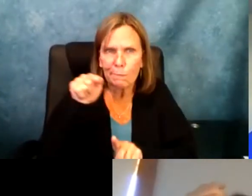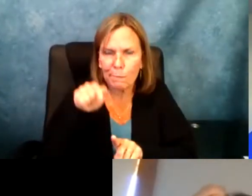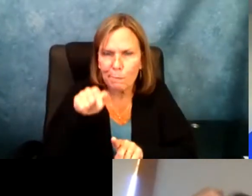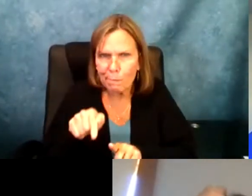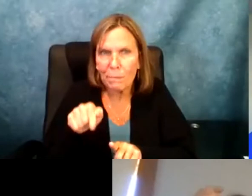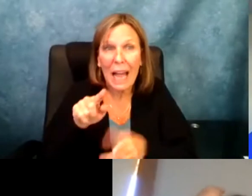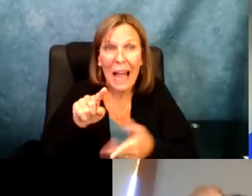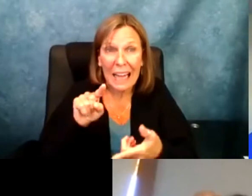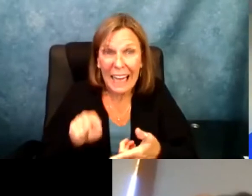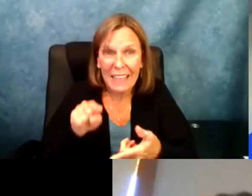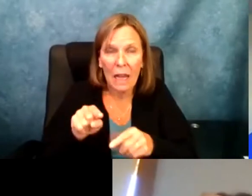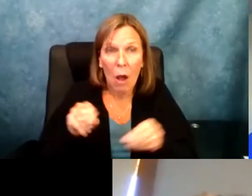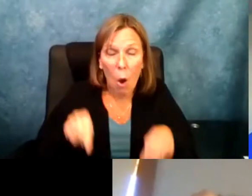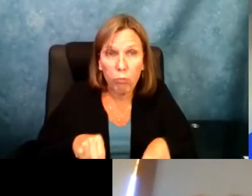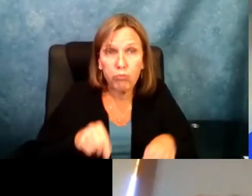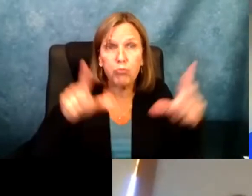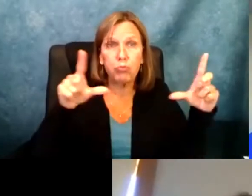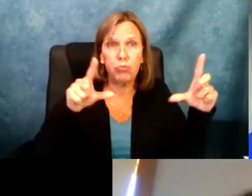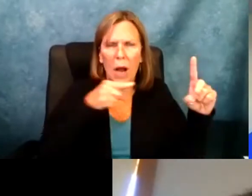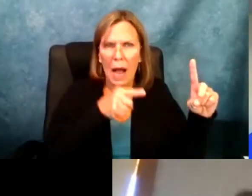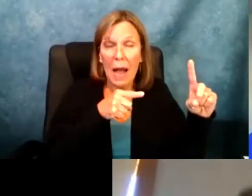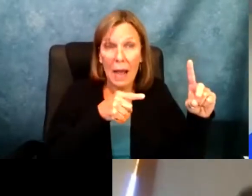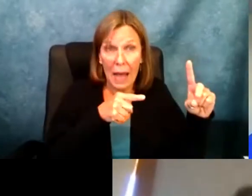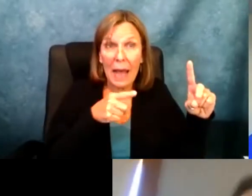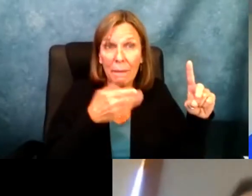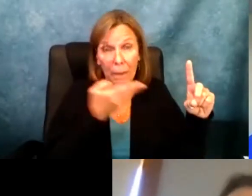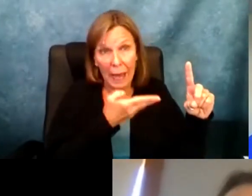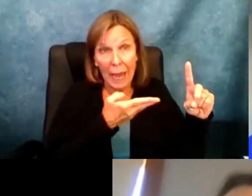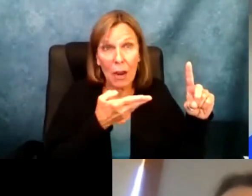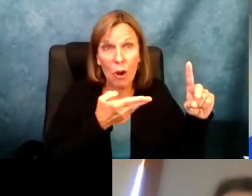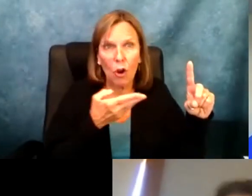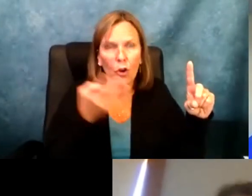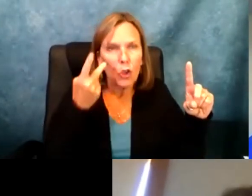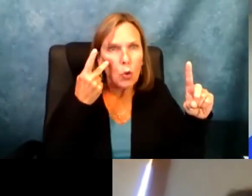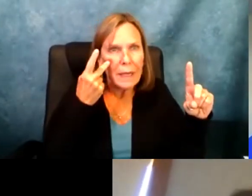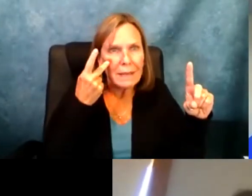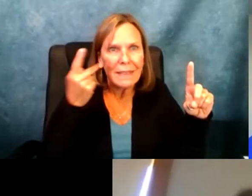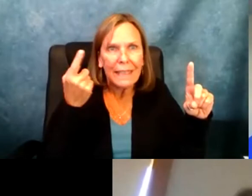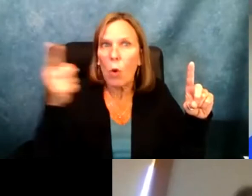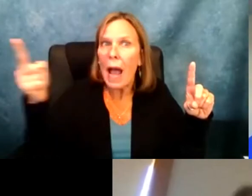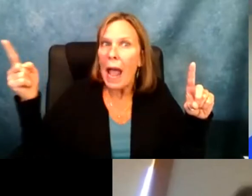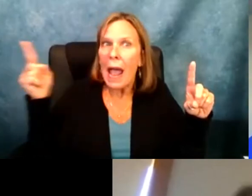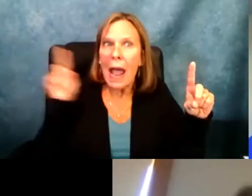but for those that don't know how to use the jam board, you will click on the link and it will open you